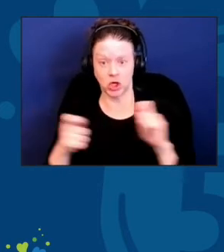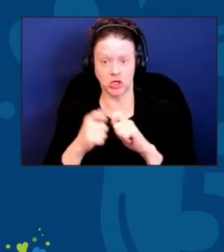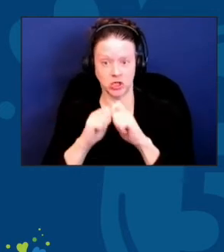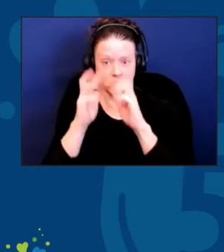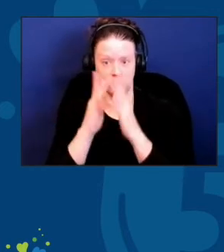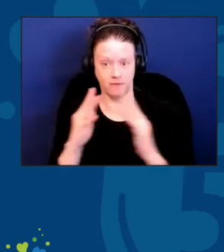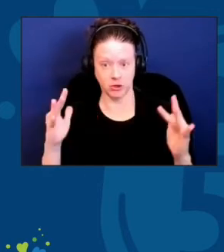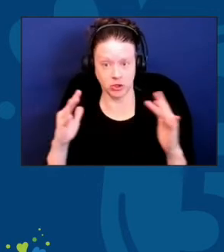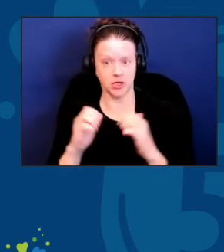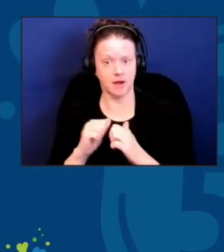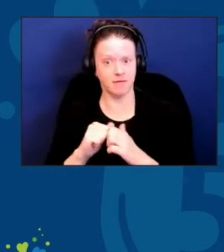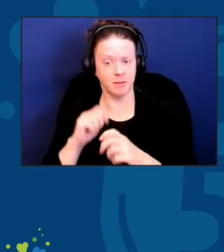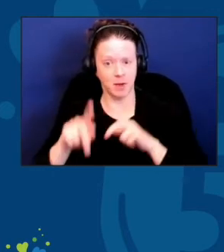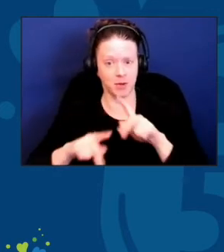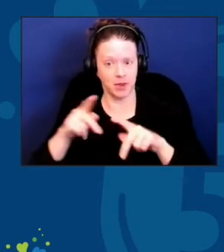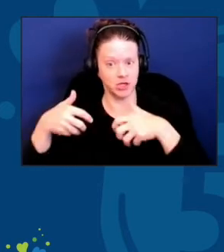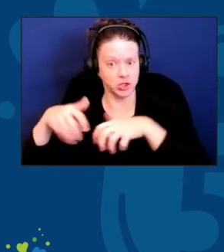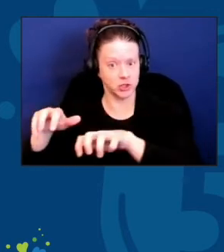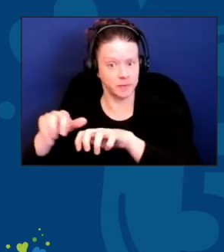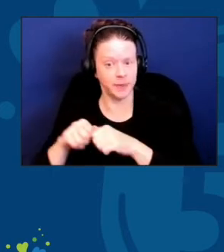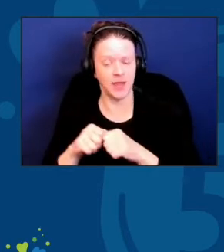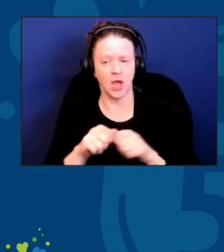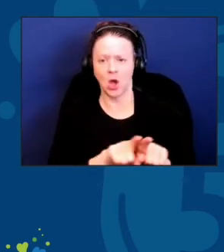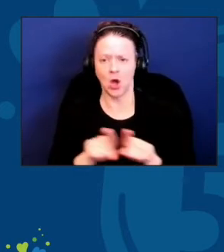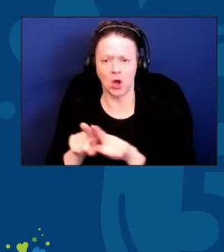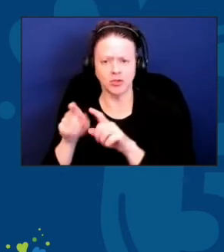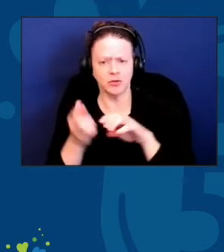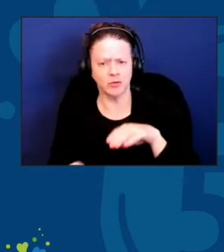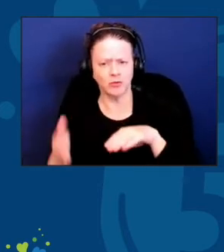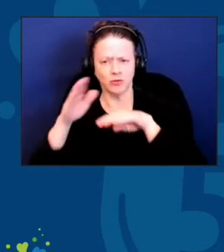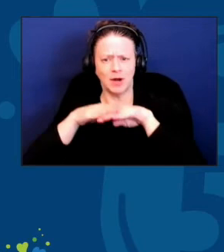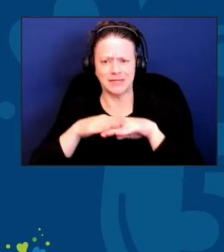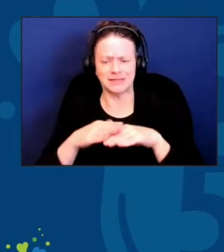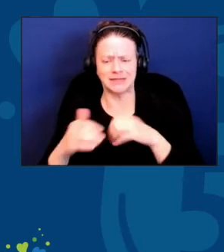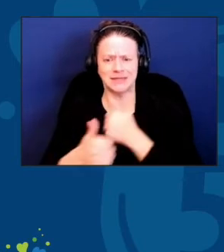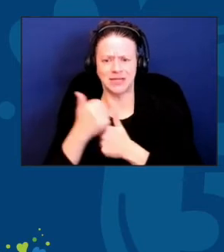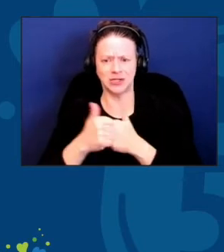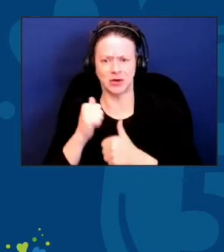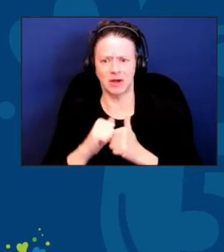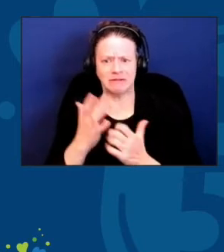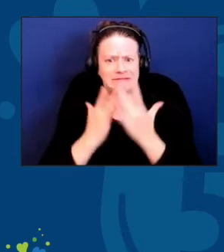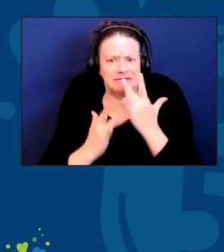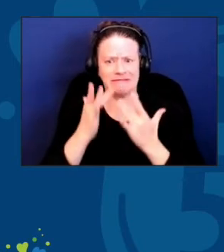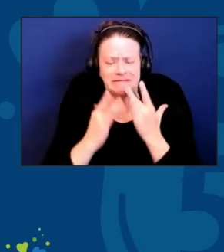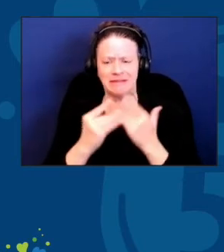and finally, a rising danger of food insecurity among adults as a result of